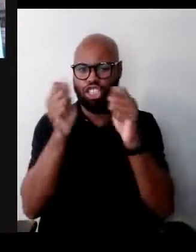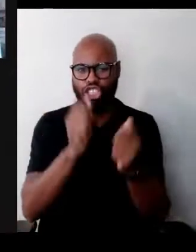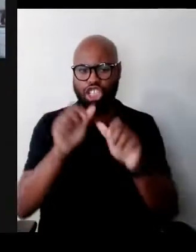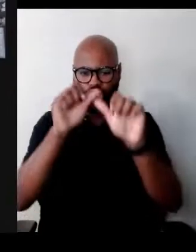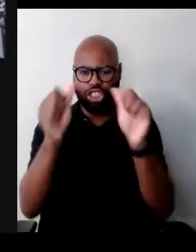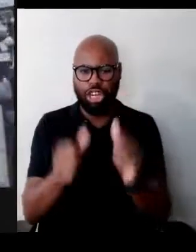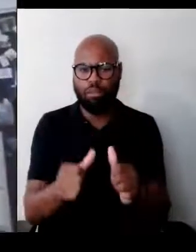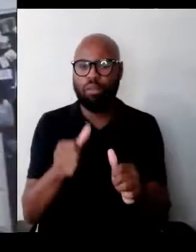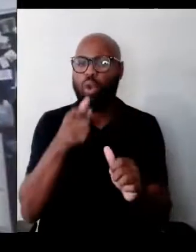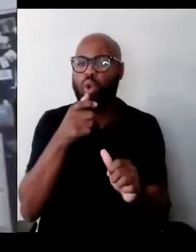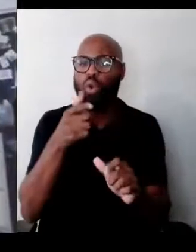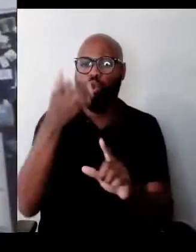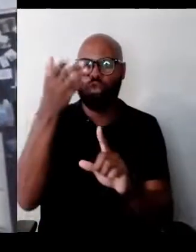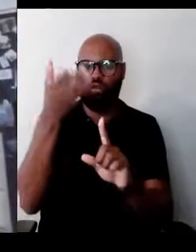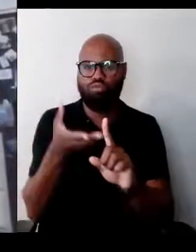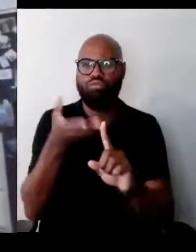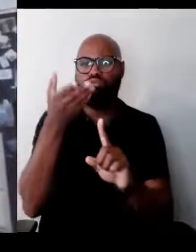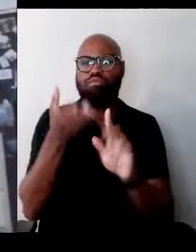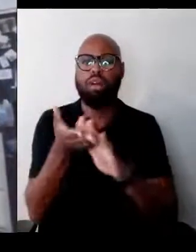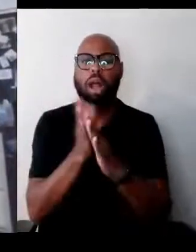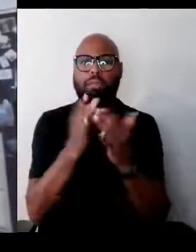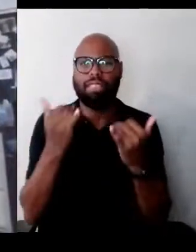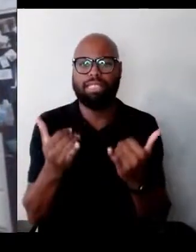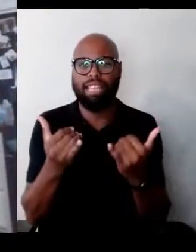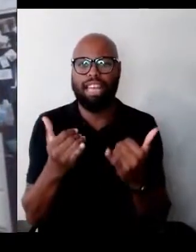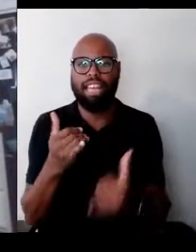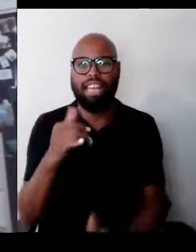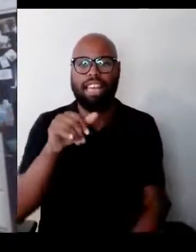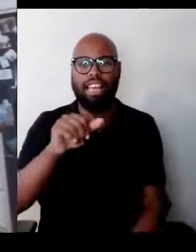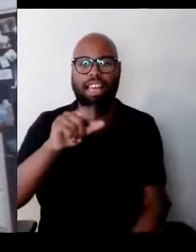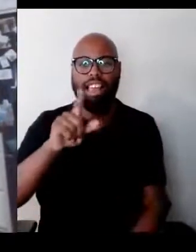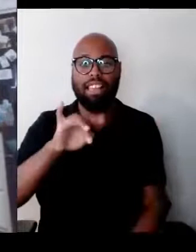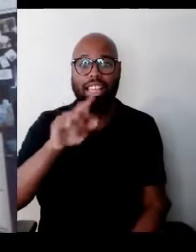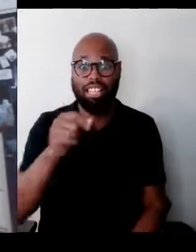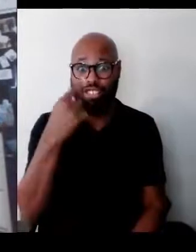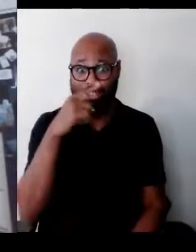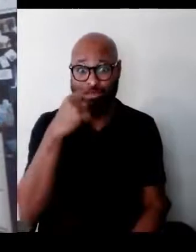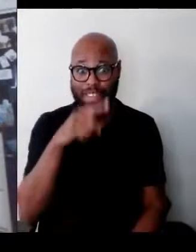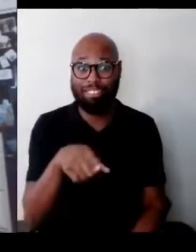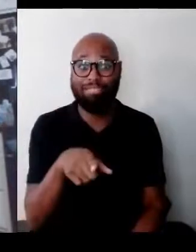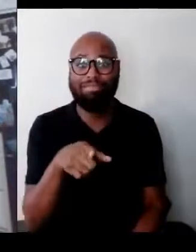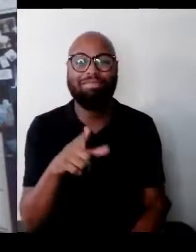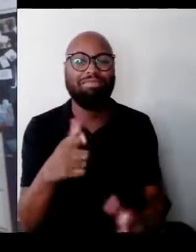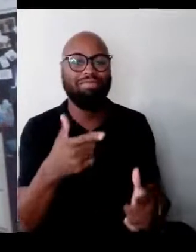Sure, I think I was a little bit more fortunate than some of the other people.